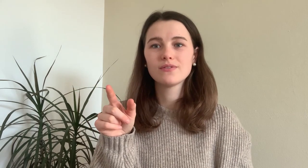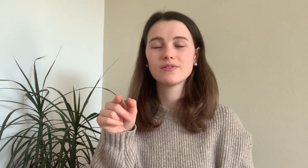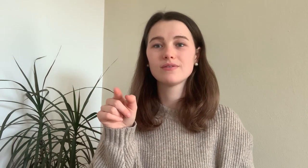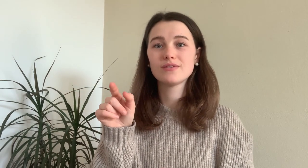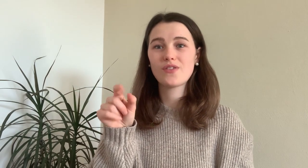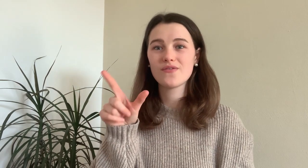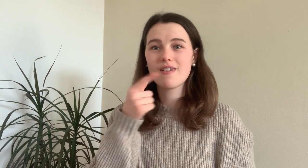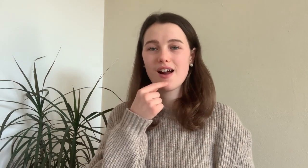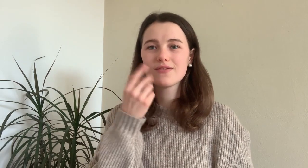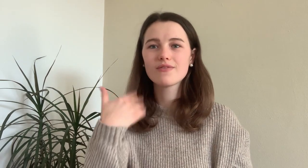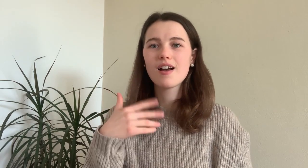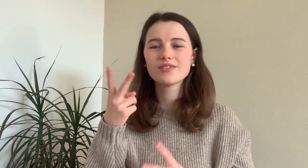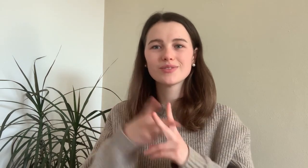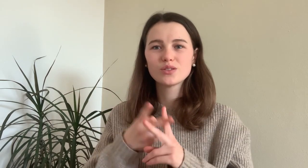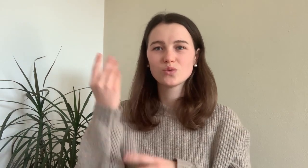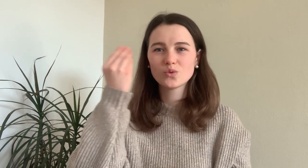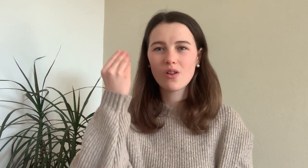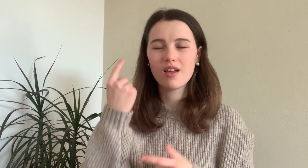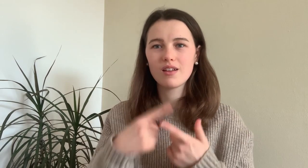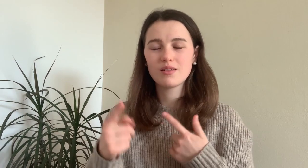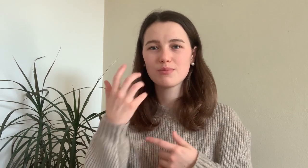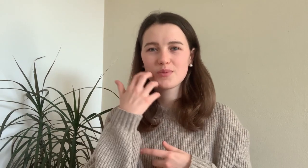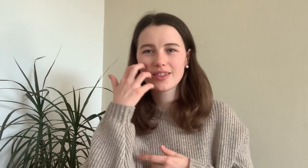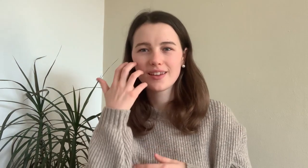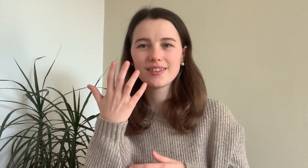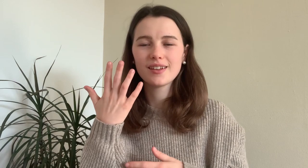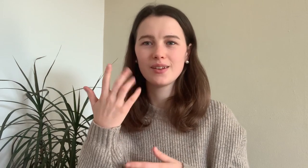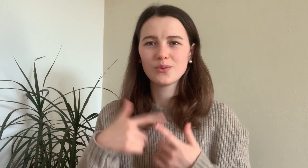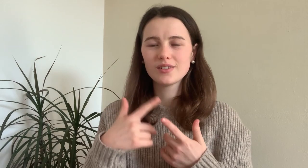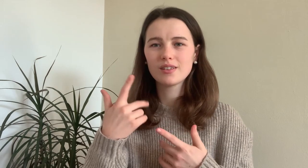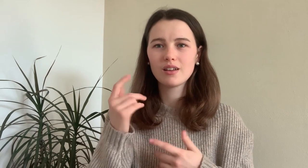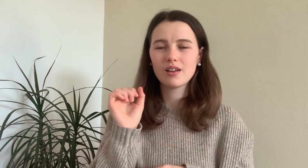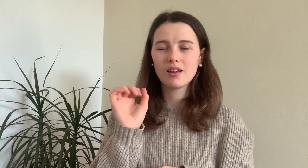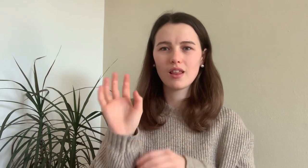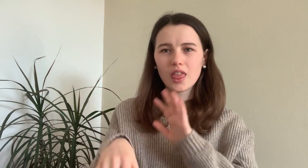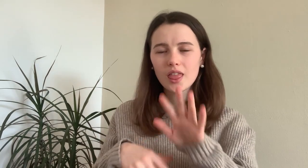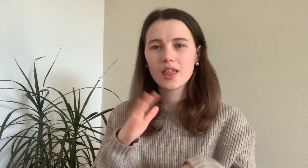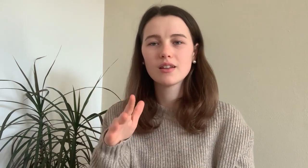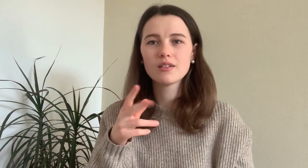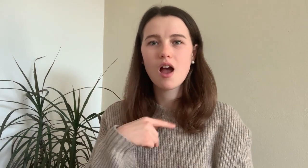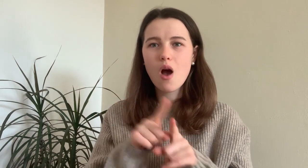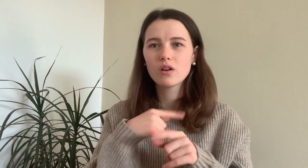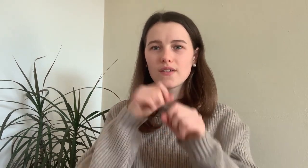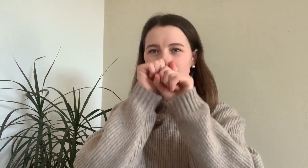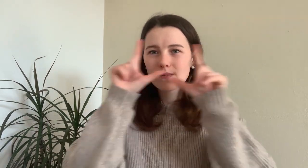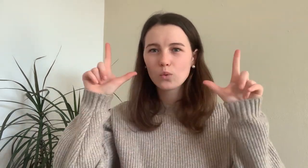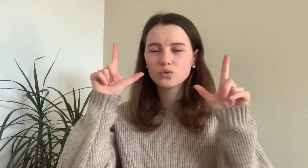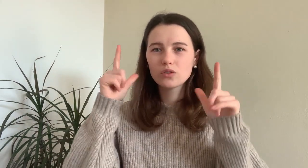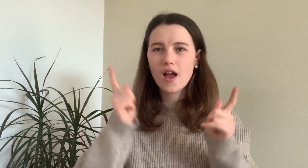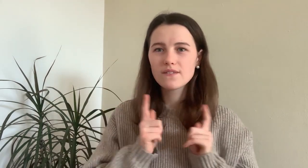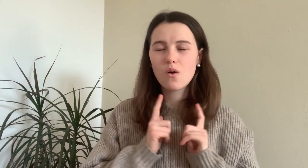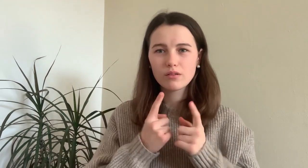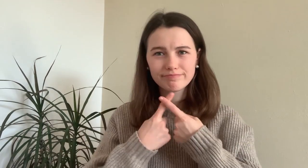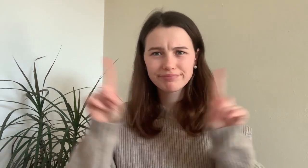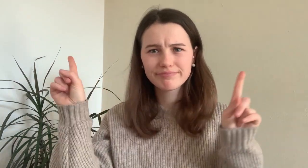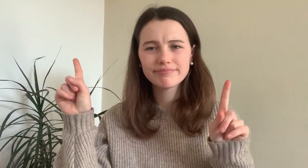In between the surgeries was school and puperty and I was struggeling and my expectation was different..